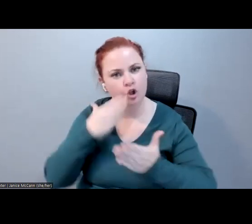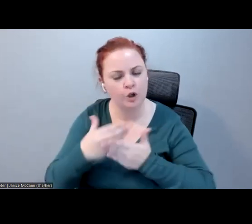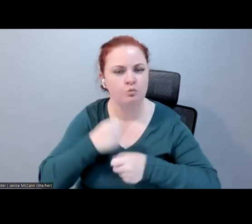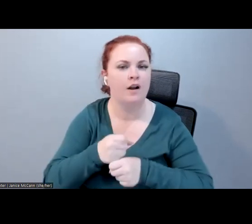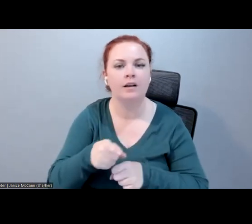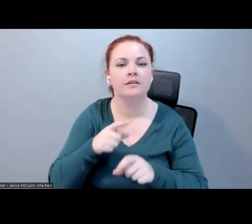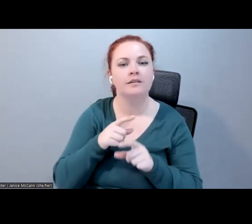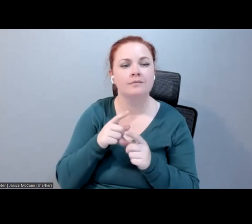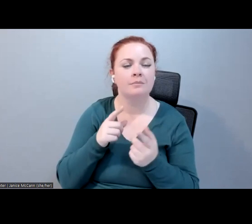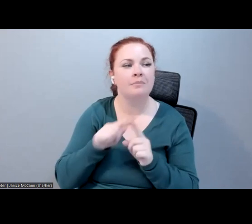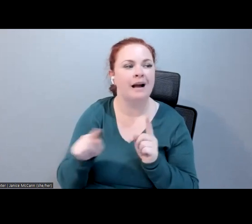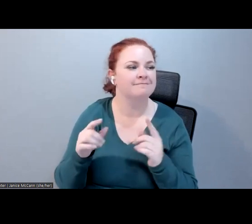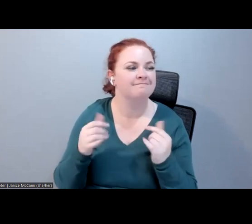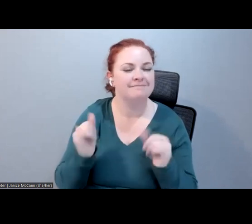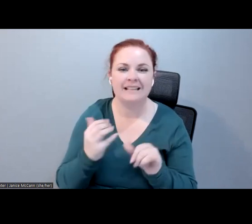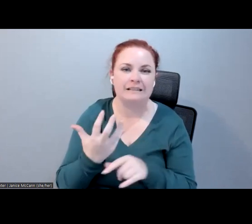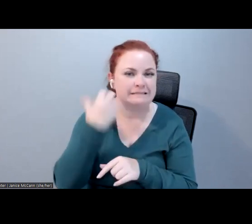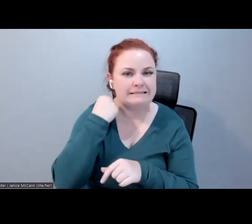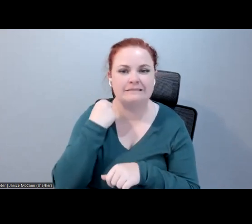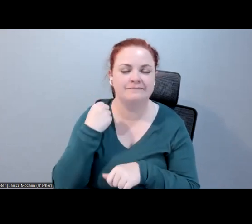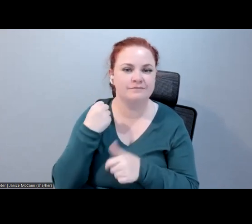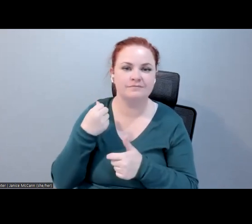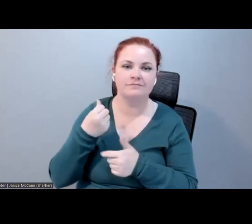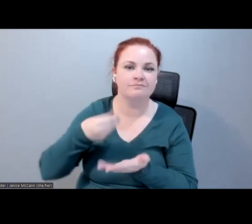a big resource strain, I think, for any organization trying to